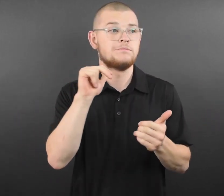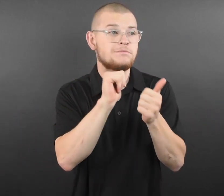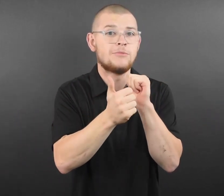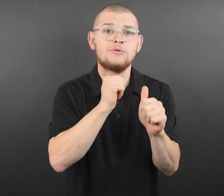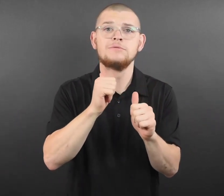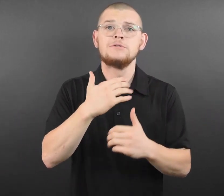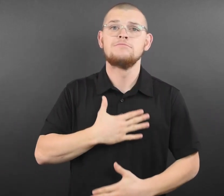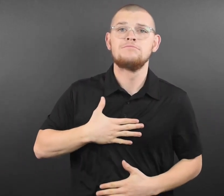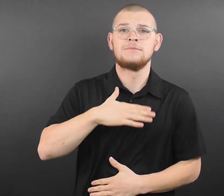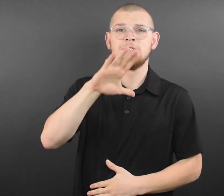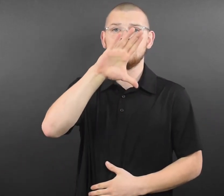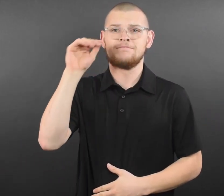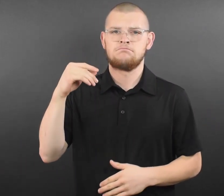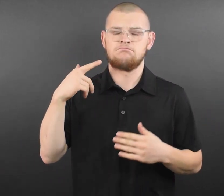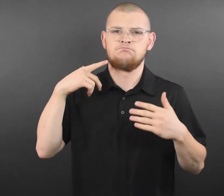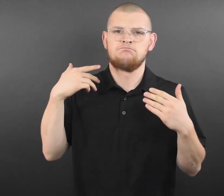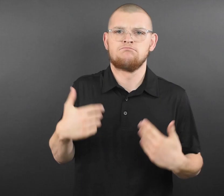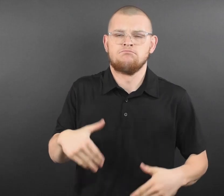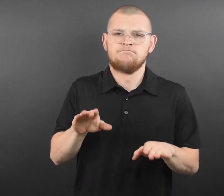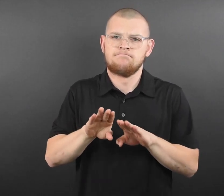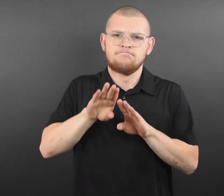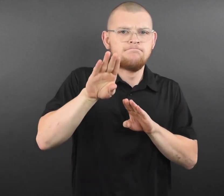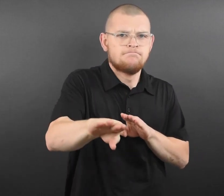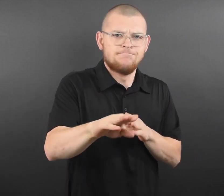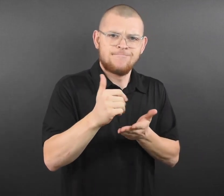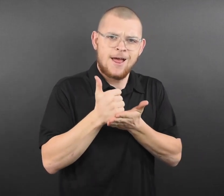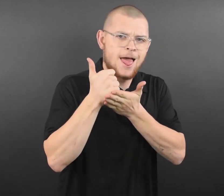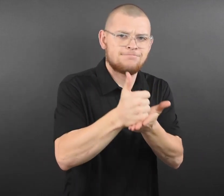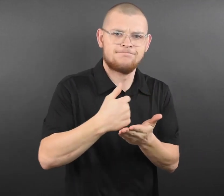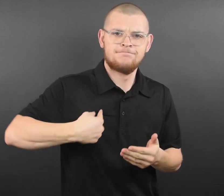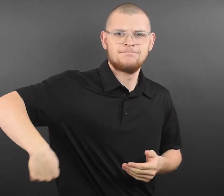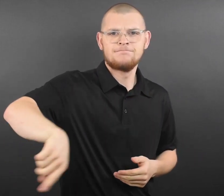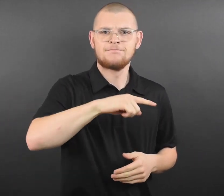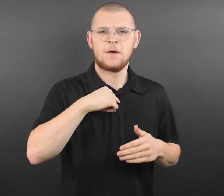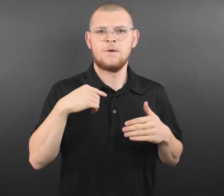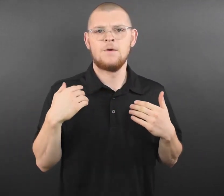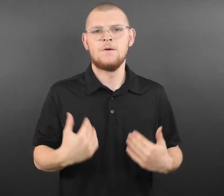“We are committed to doing everything we can to keep our kids and community safe